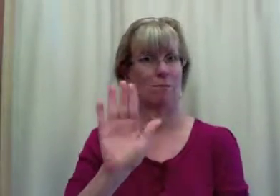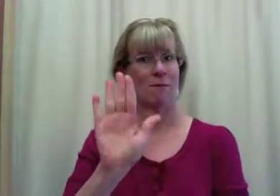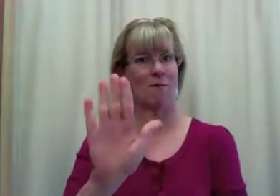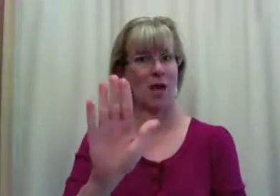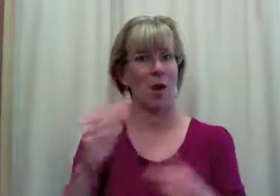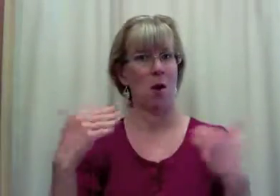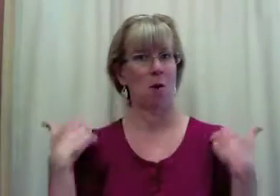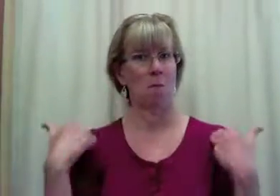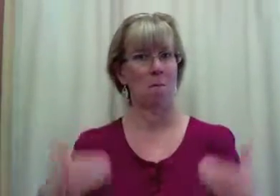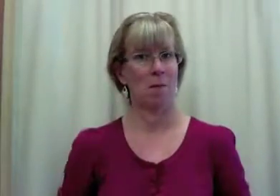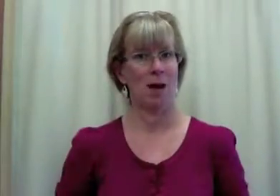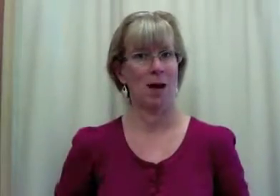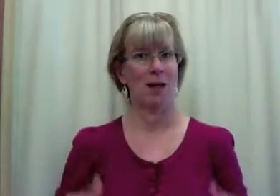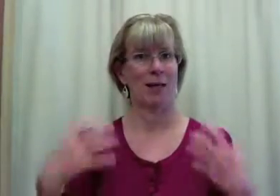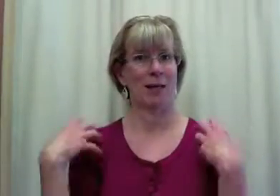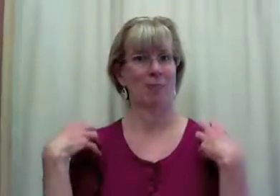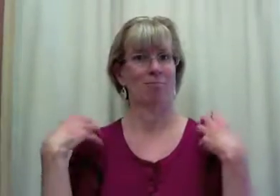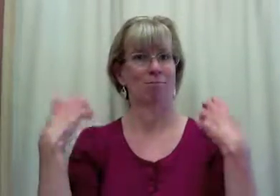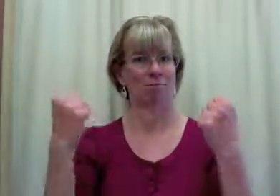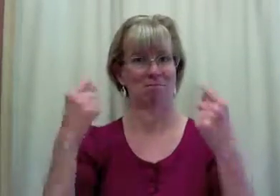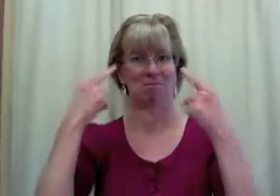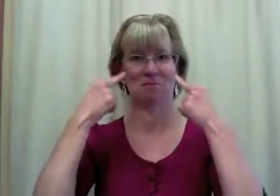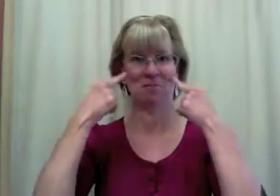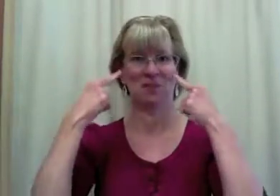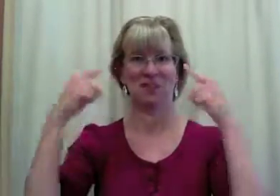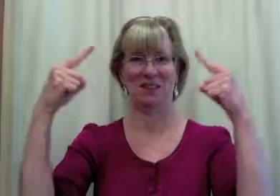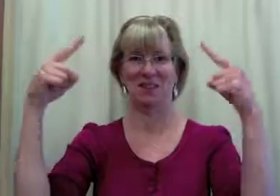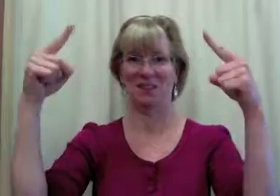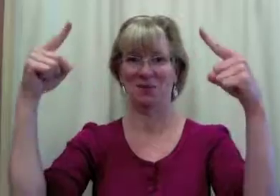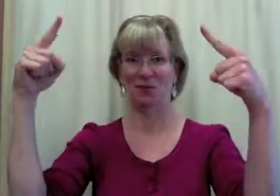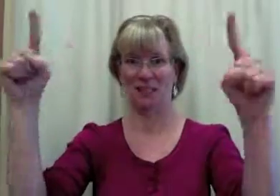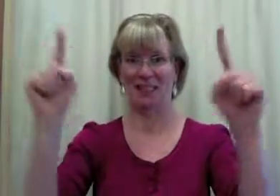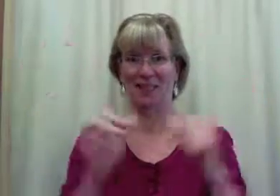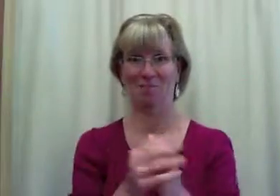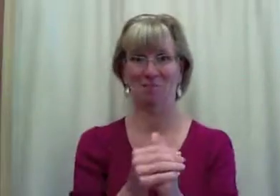and their bodies healed successfully.